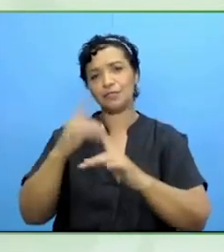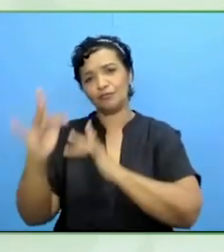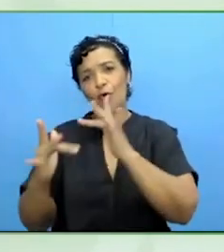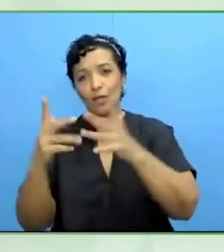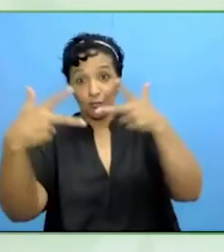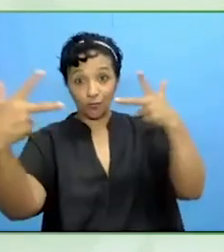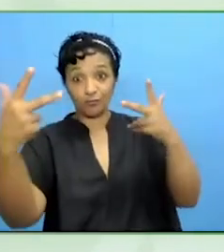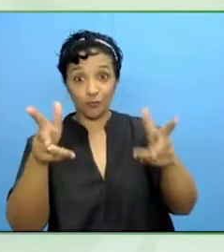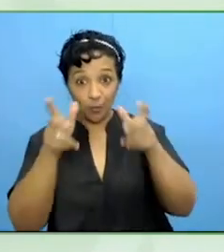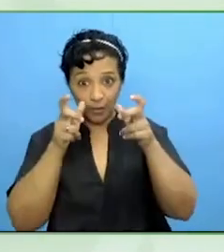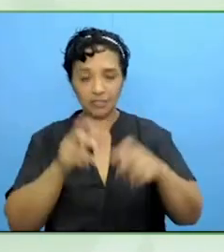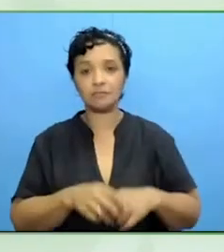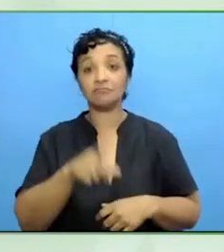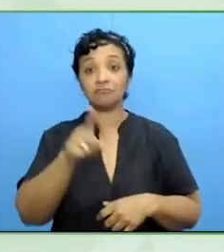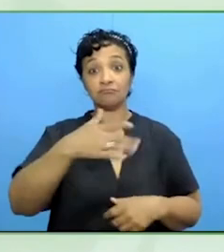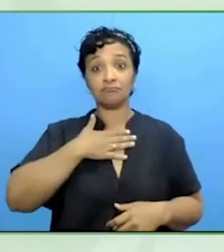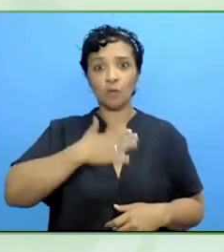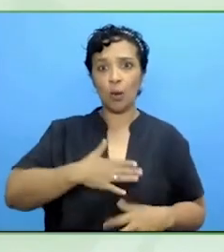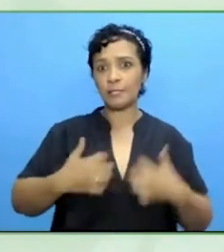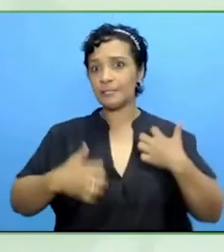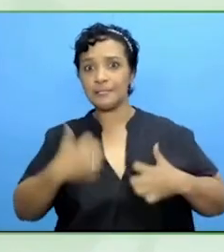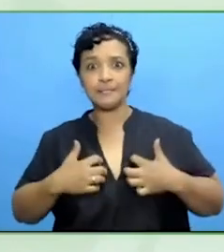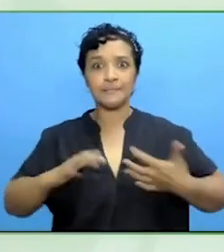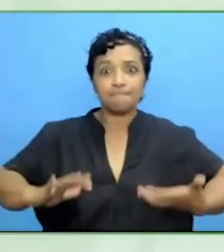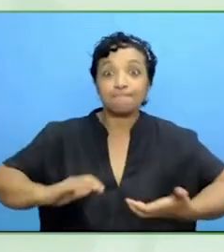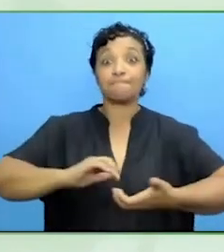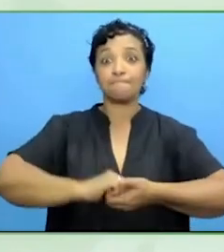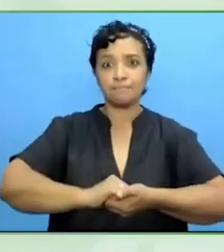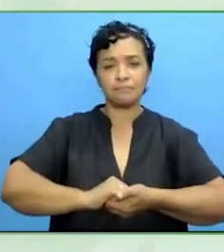cooperate, let us know.